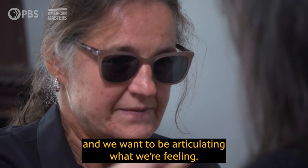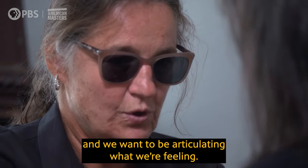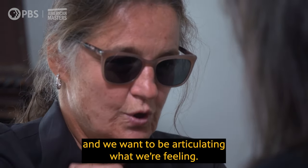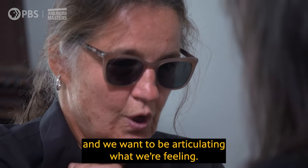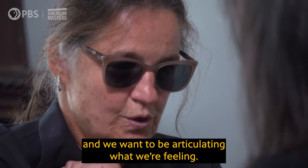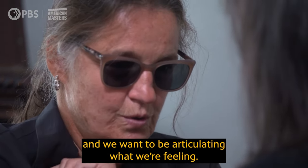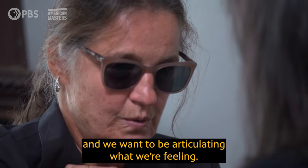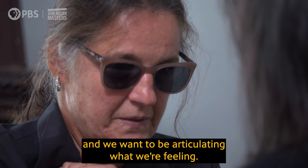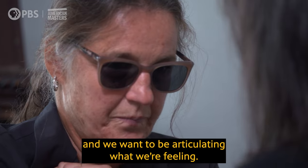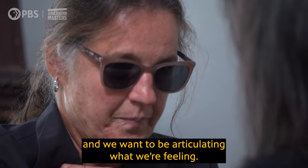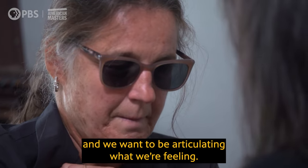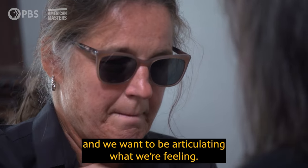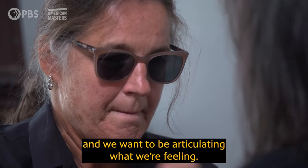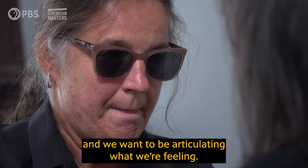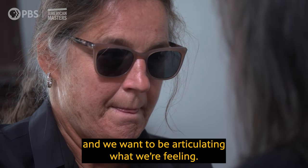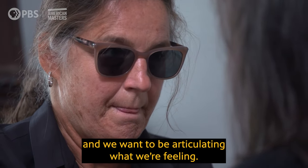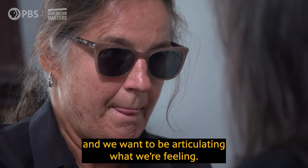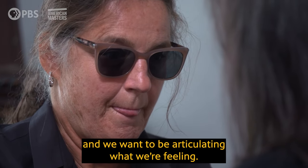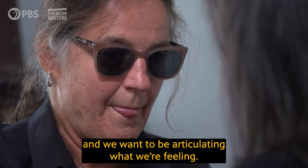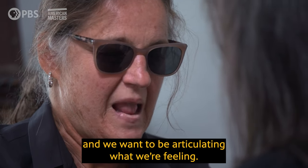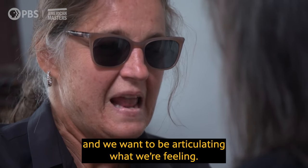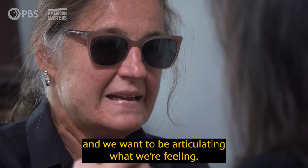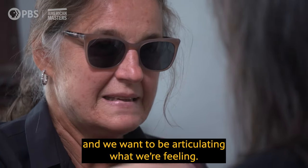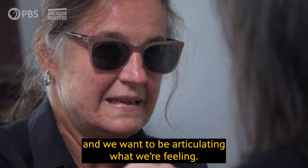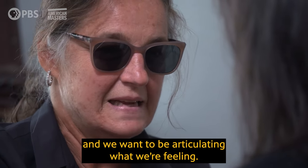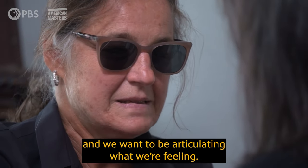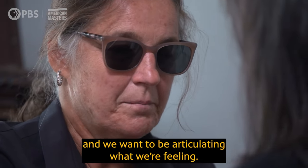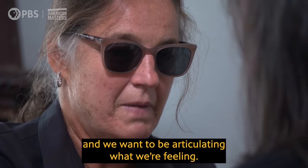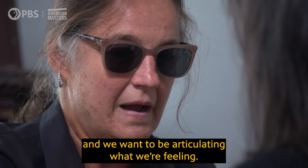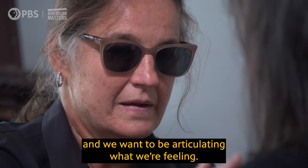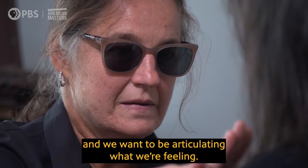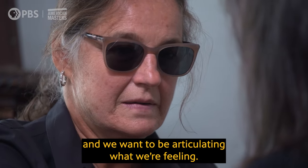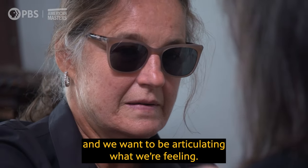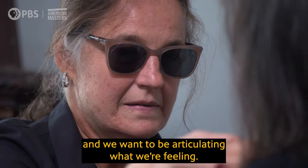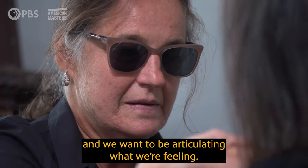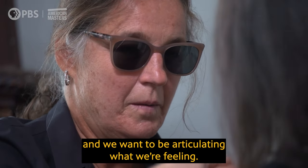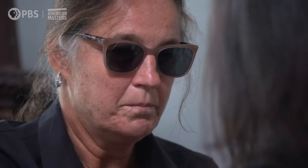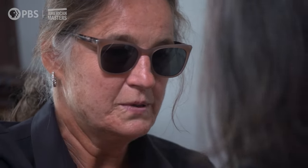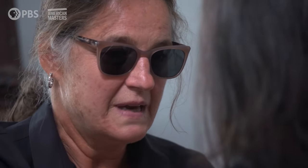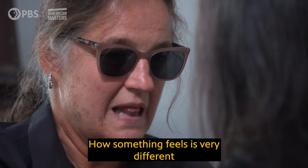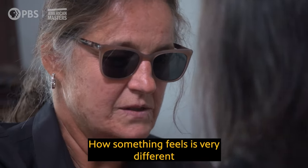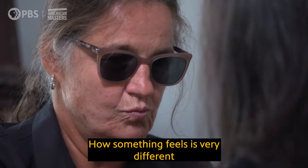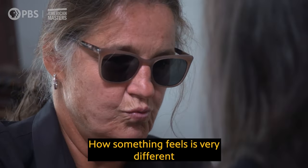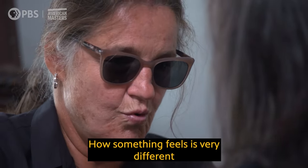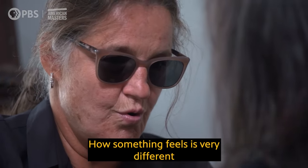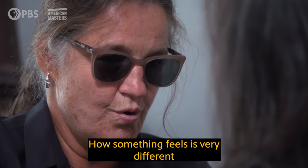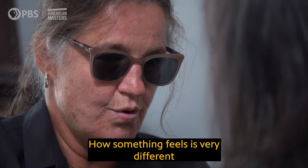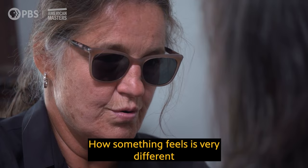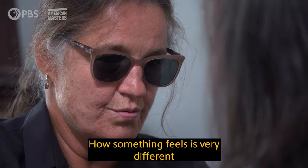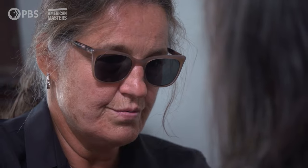and we want to be articulating what we’re feeling. How something feels is very different